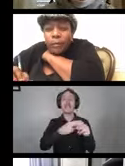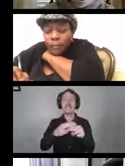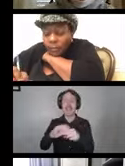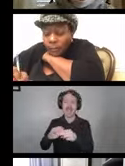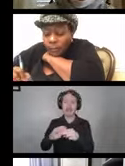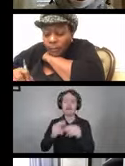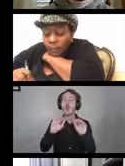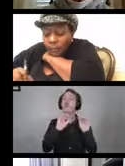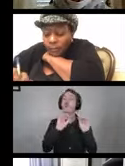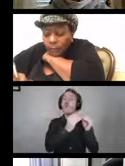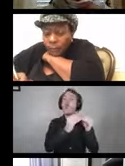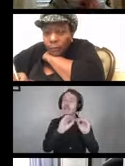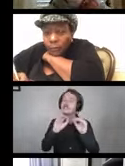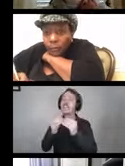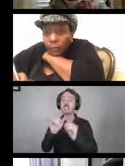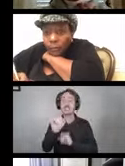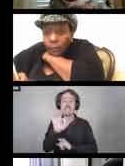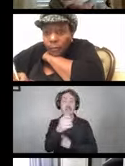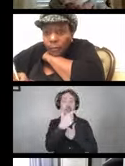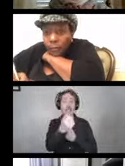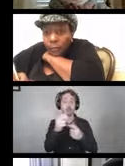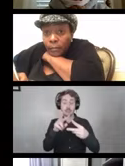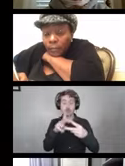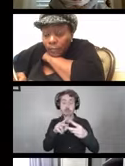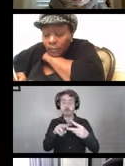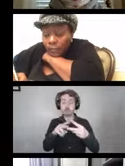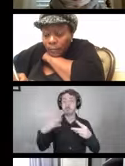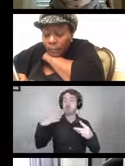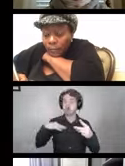and if you are interested in CRC's or CEU's in the chat window.